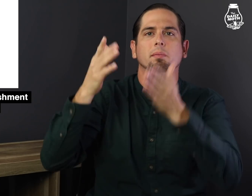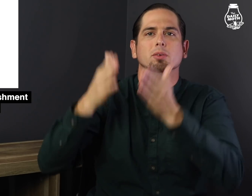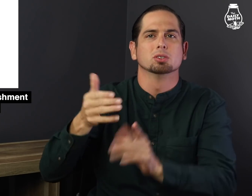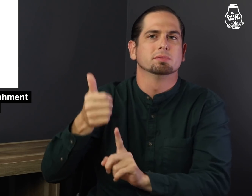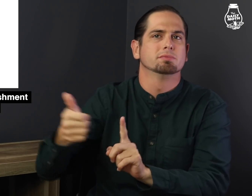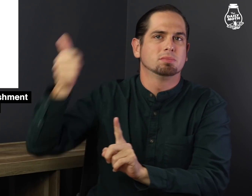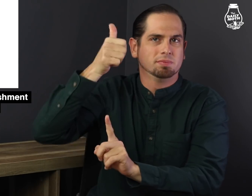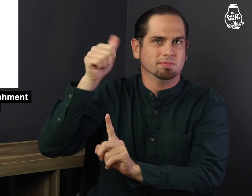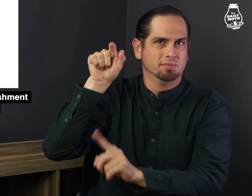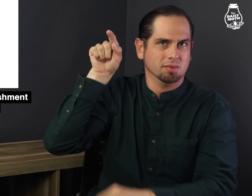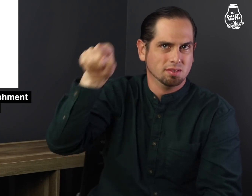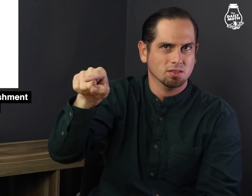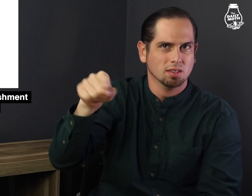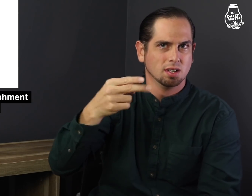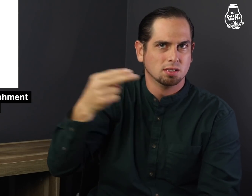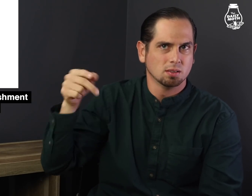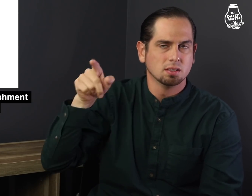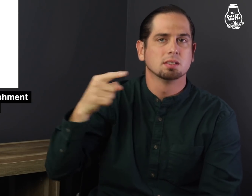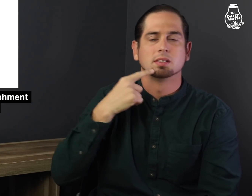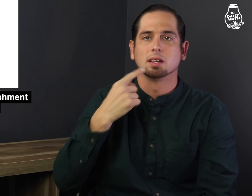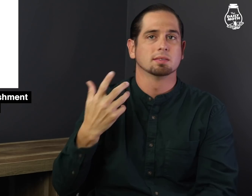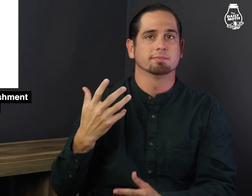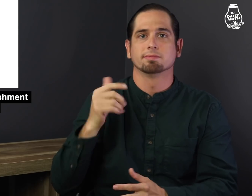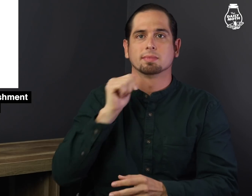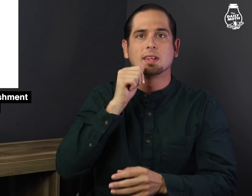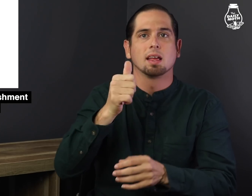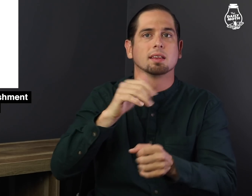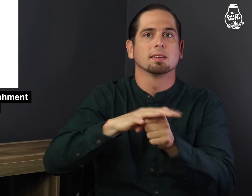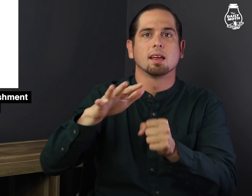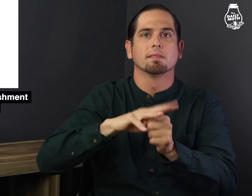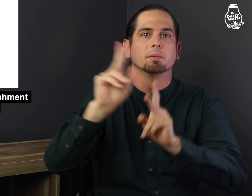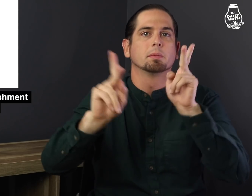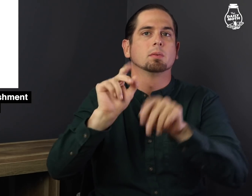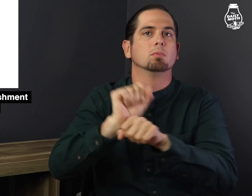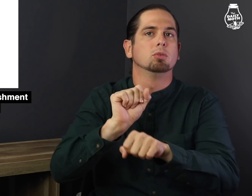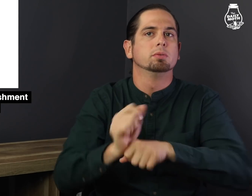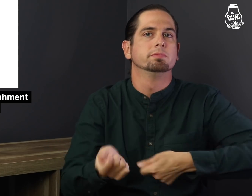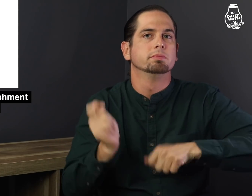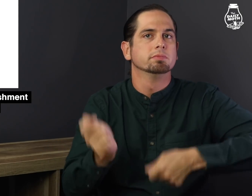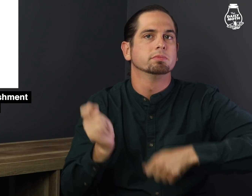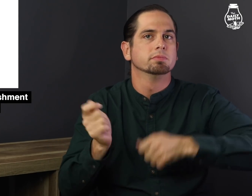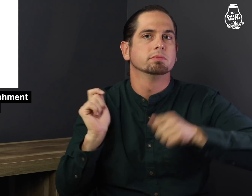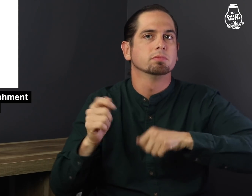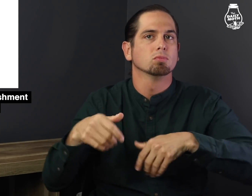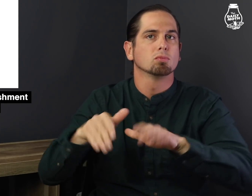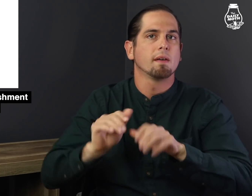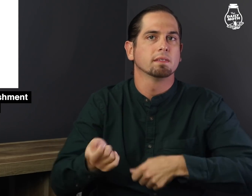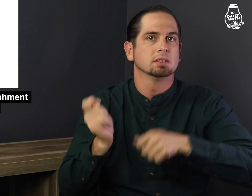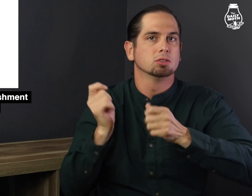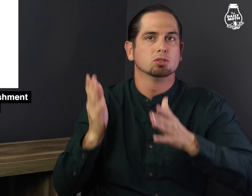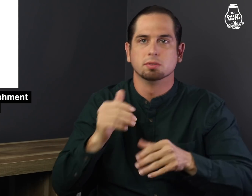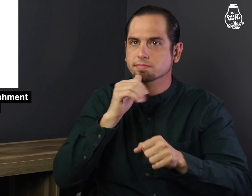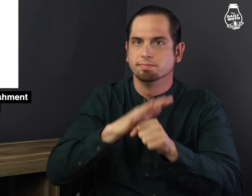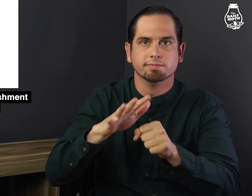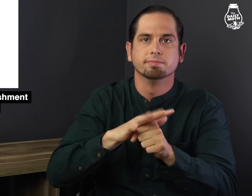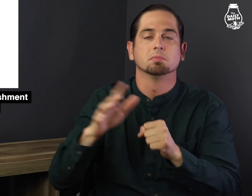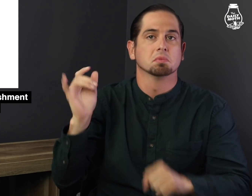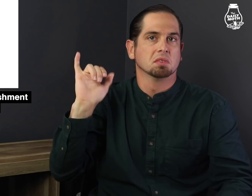A official said there are not enough gravediggers